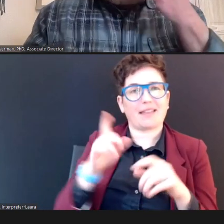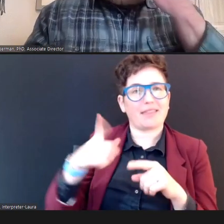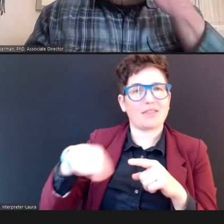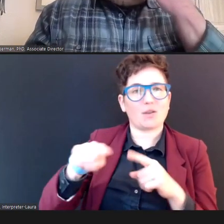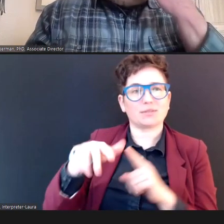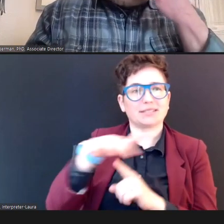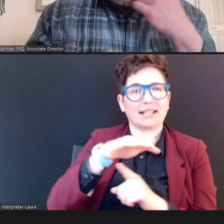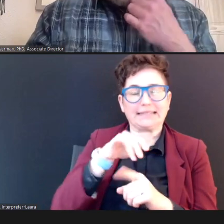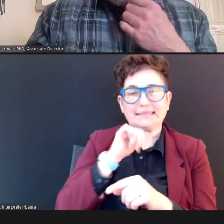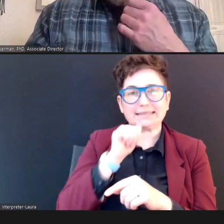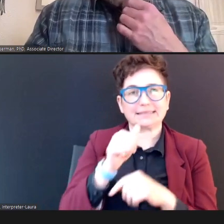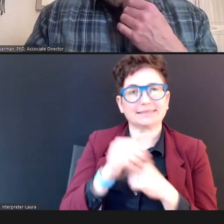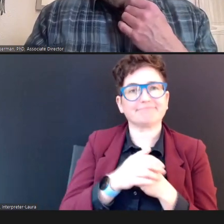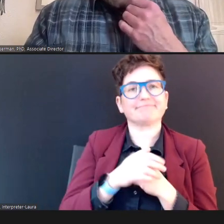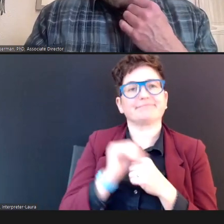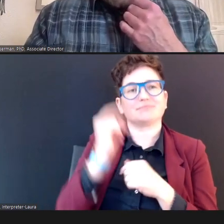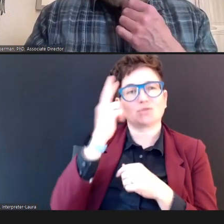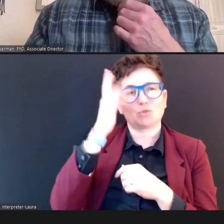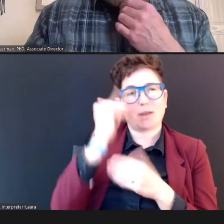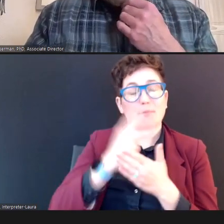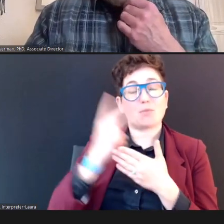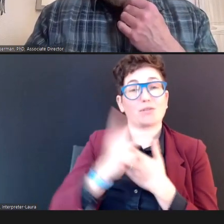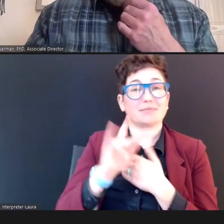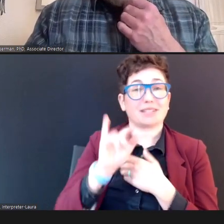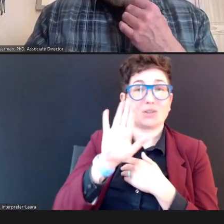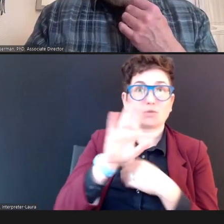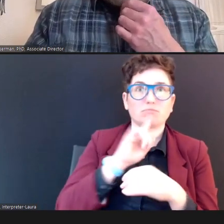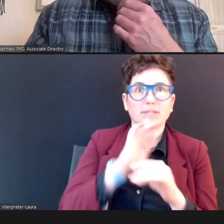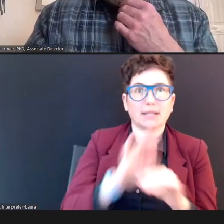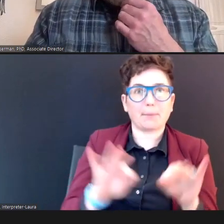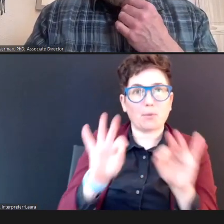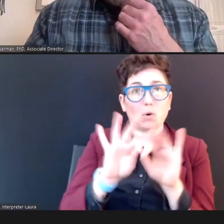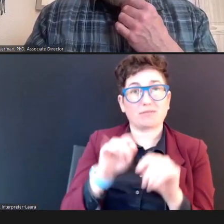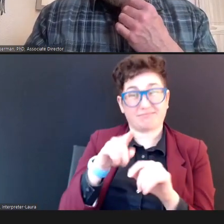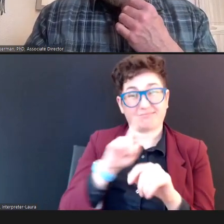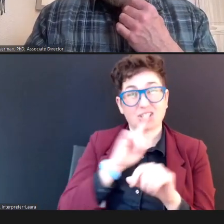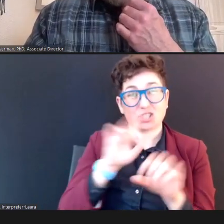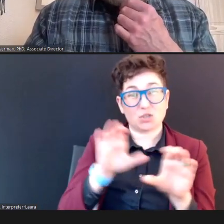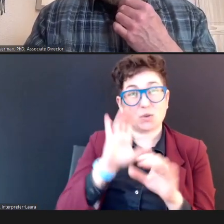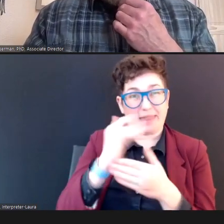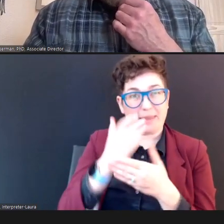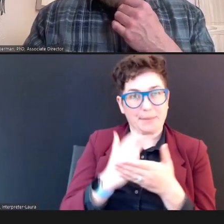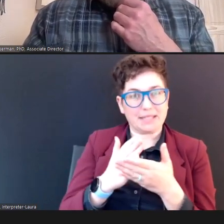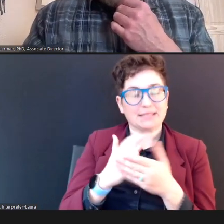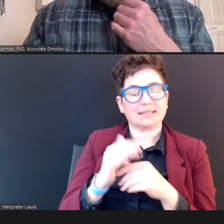actually doing that piece of it, And -- but I know it's frustrating